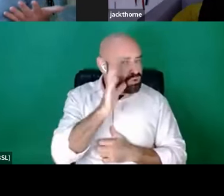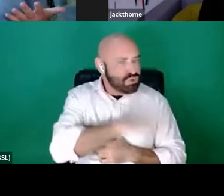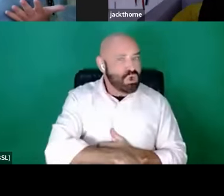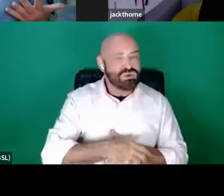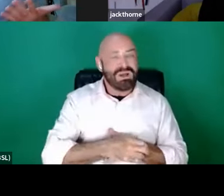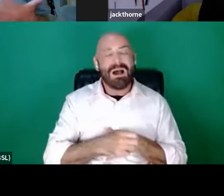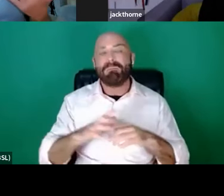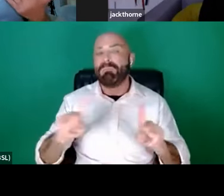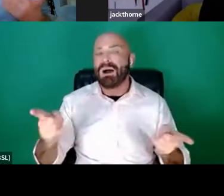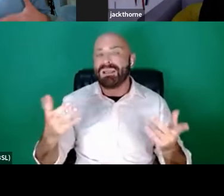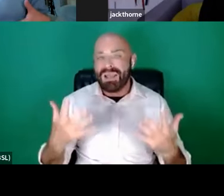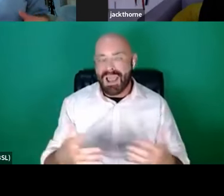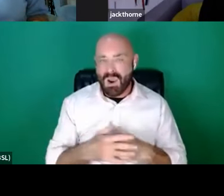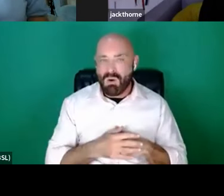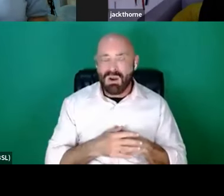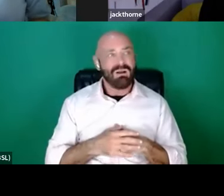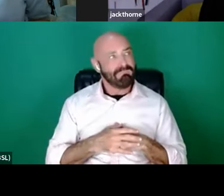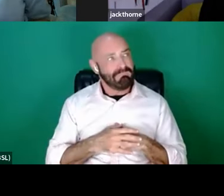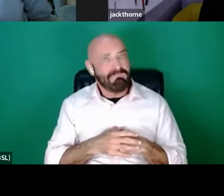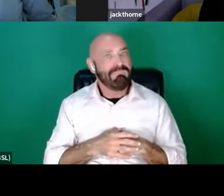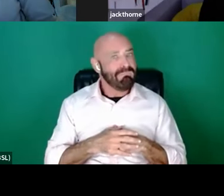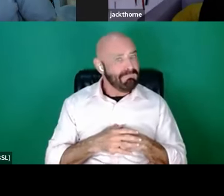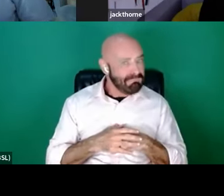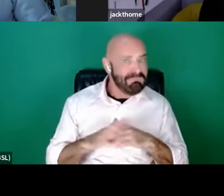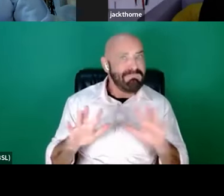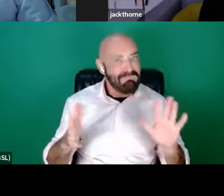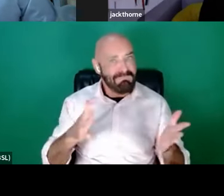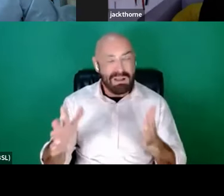But now, it's taken a while and even though that's what my degree was in, it's taken a